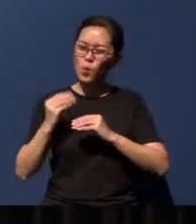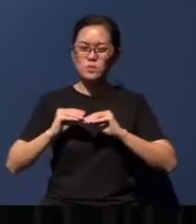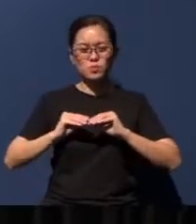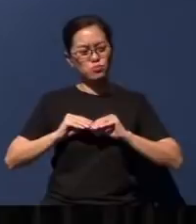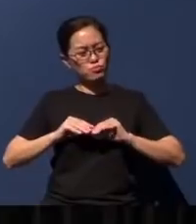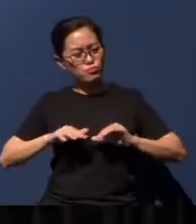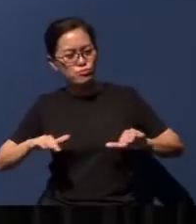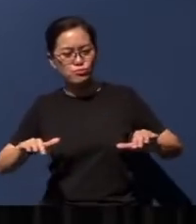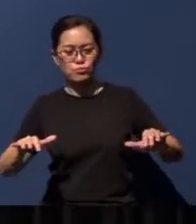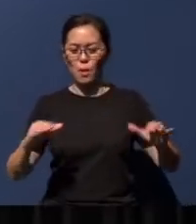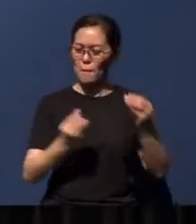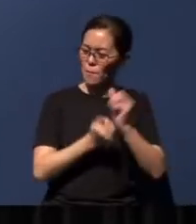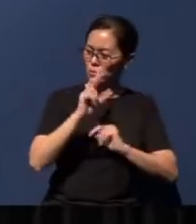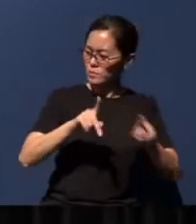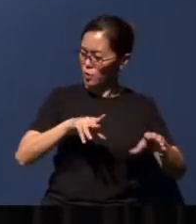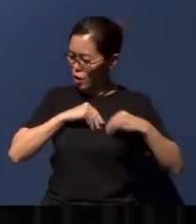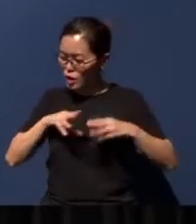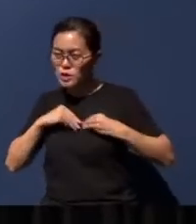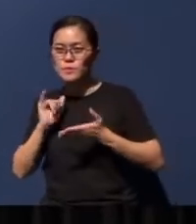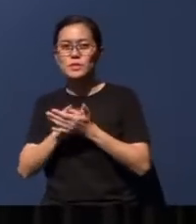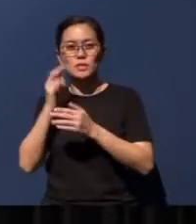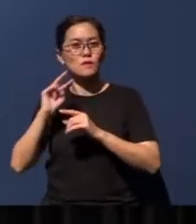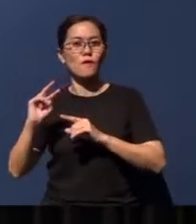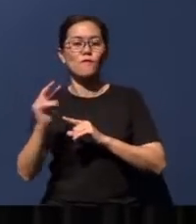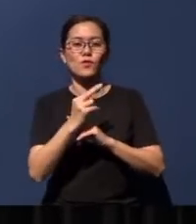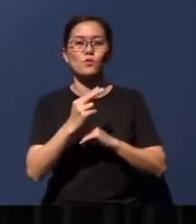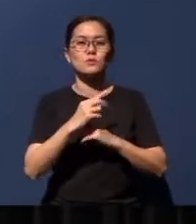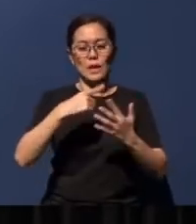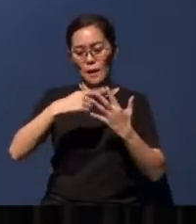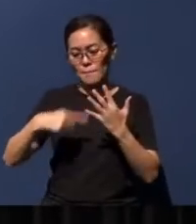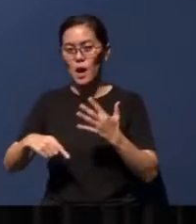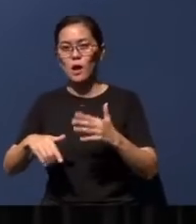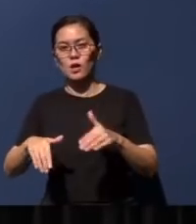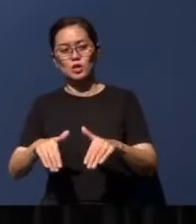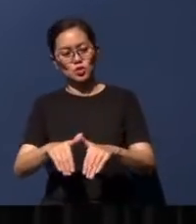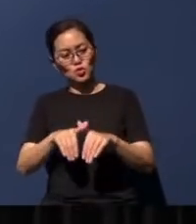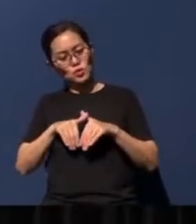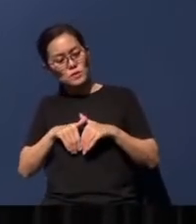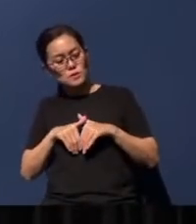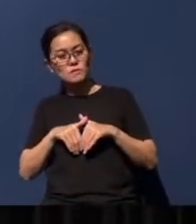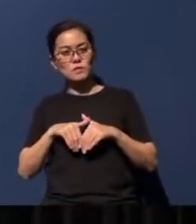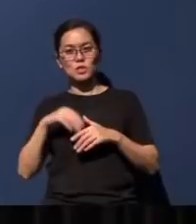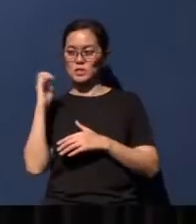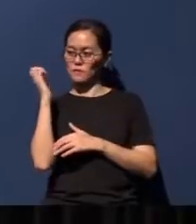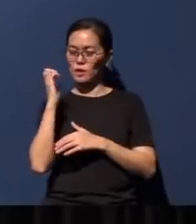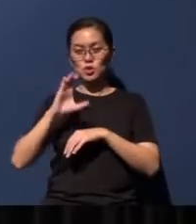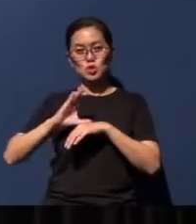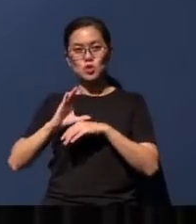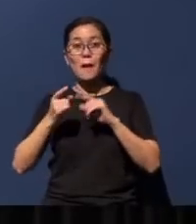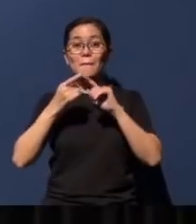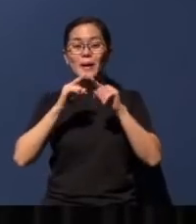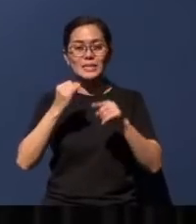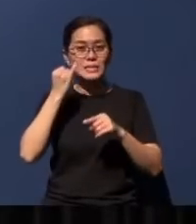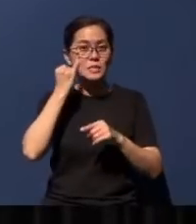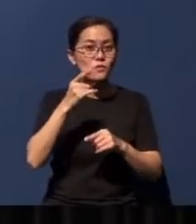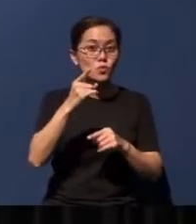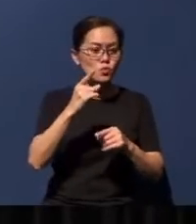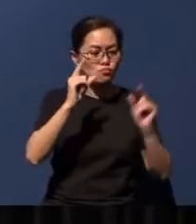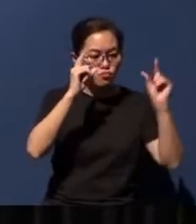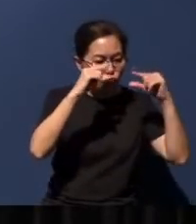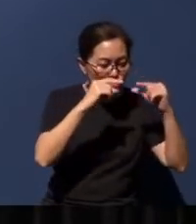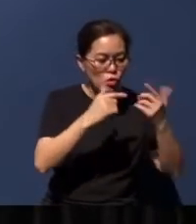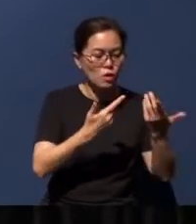accepted view among the conservative evangelical churches. But if you Google, chances are, you'll